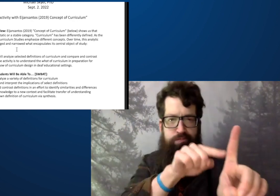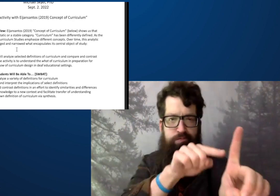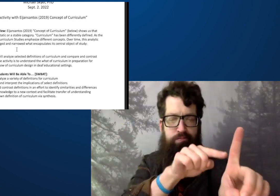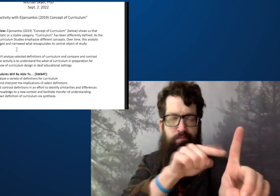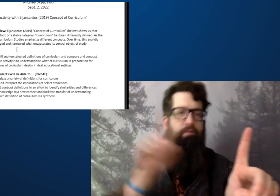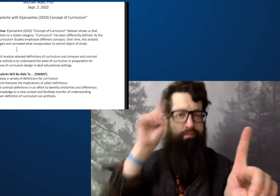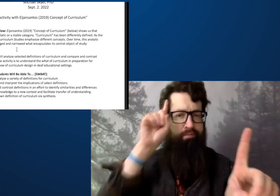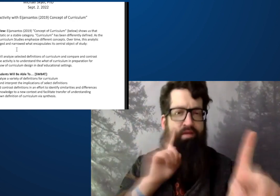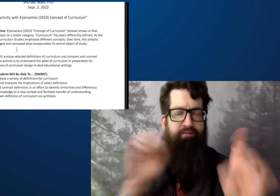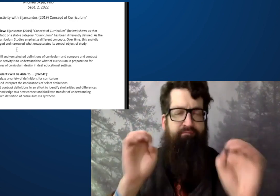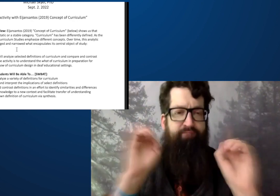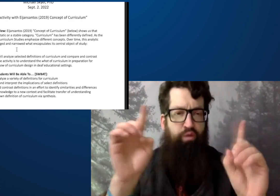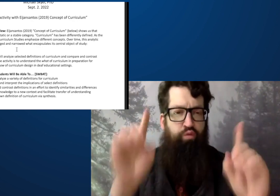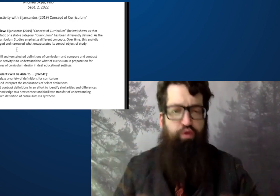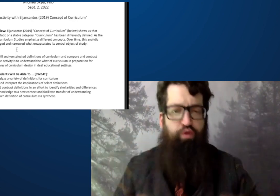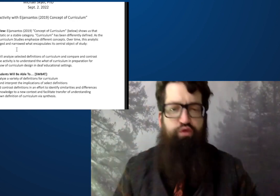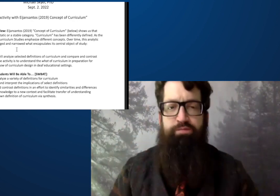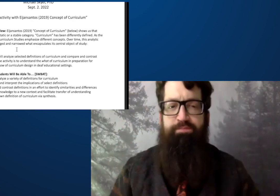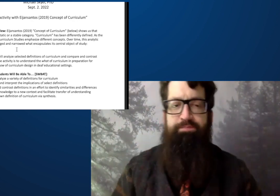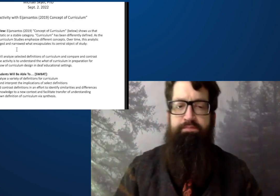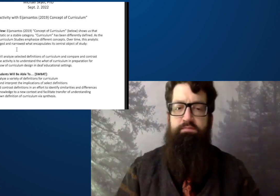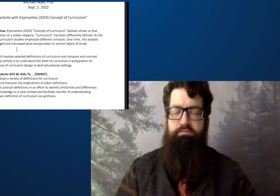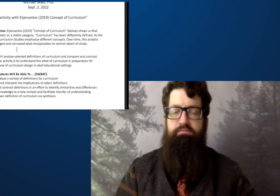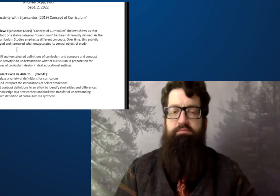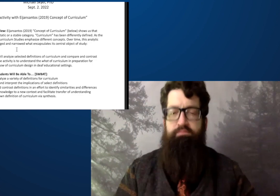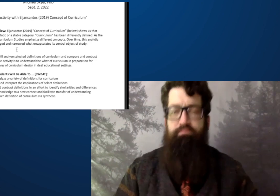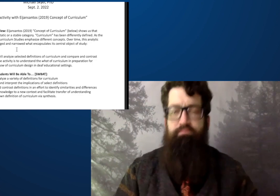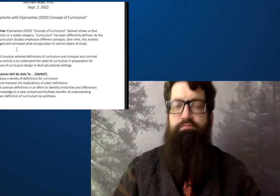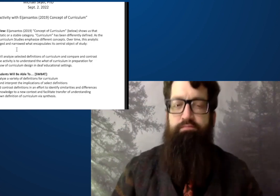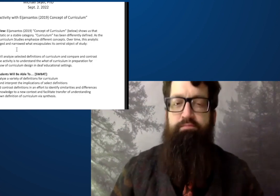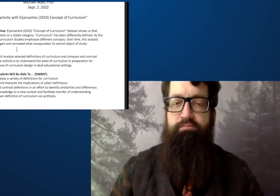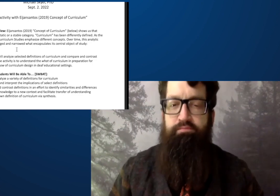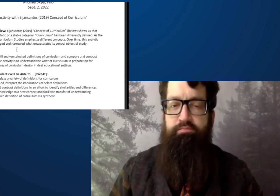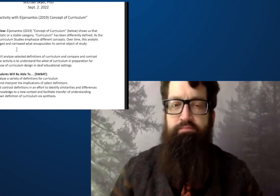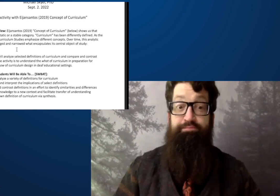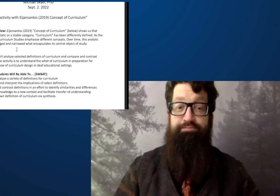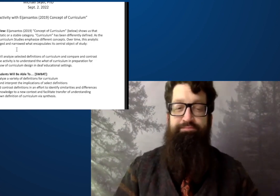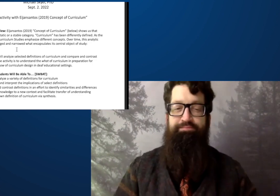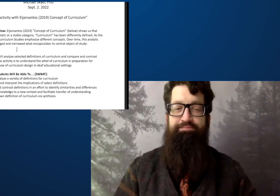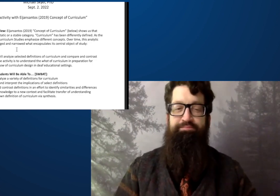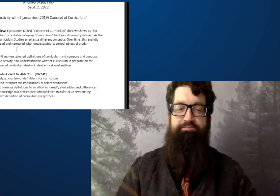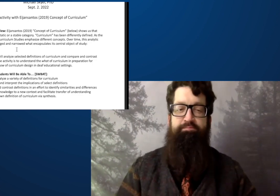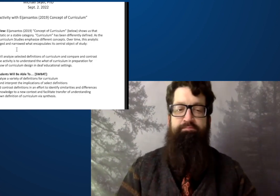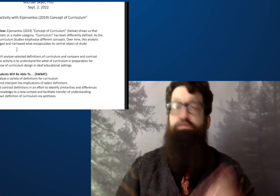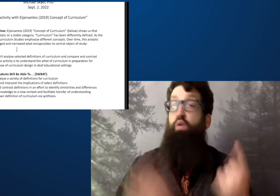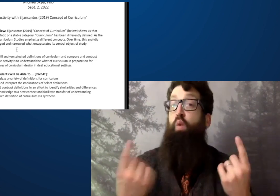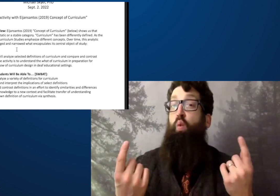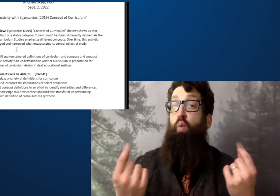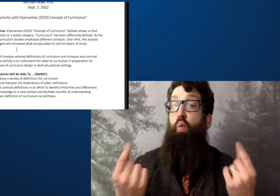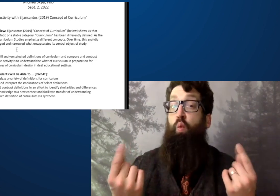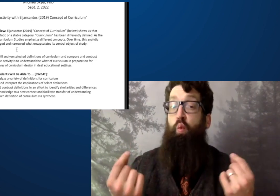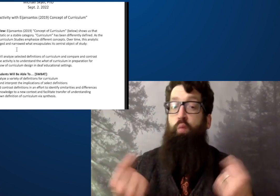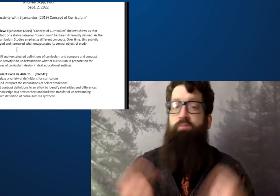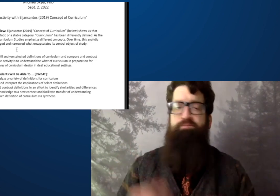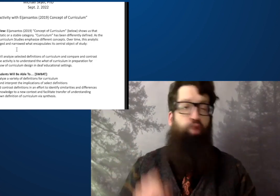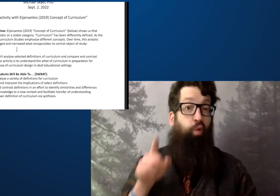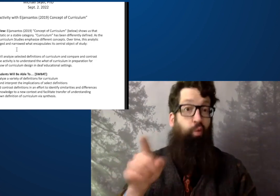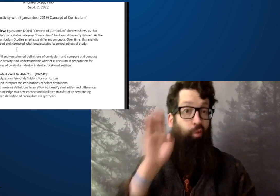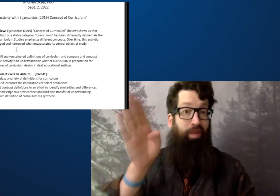apply here in this activity and the context as well.